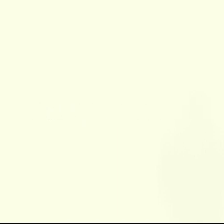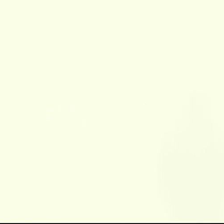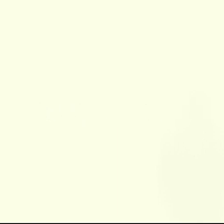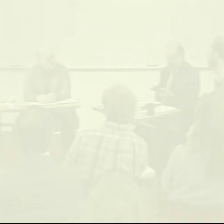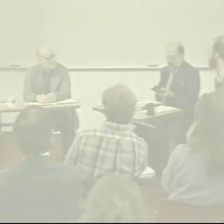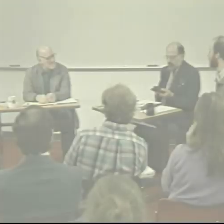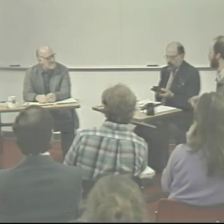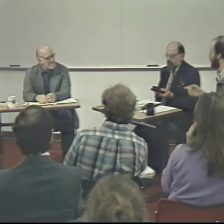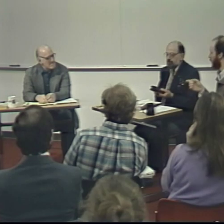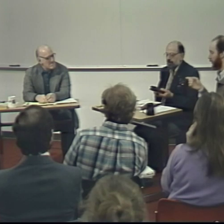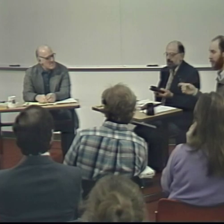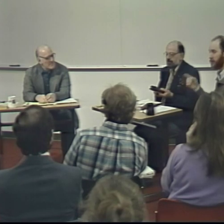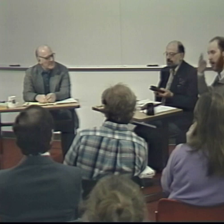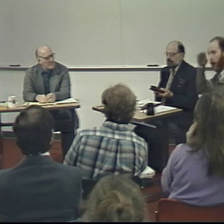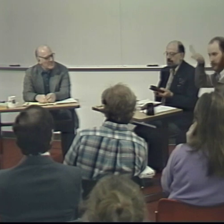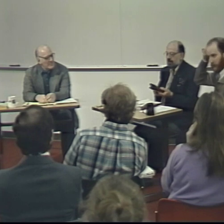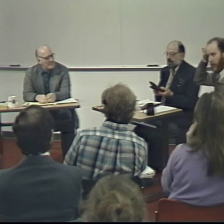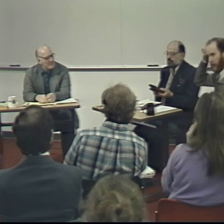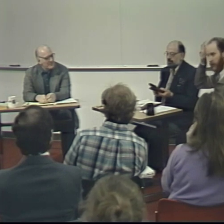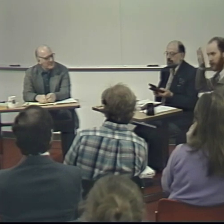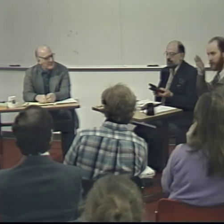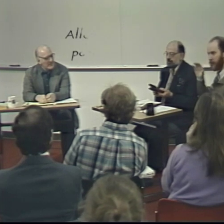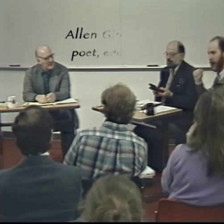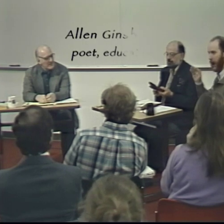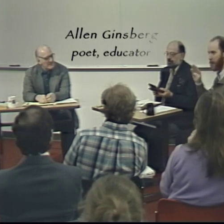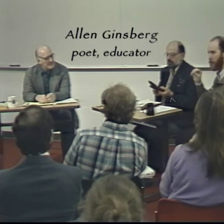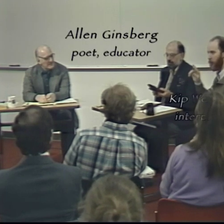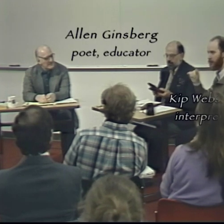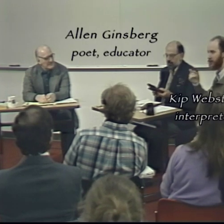These are Australian aborigine song sticks.